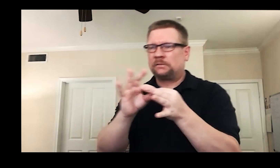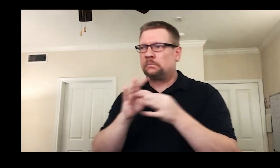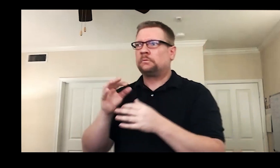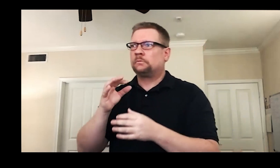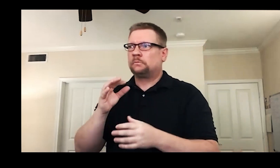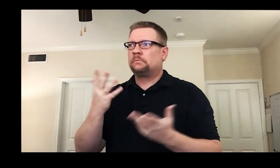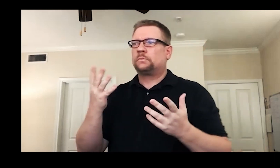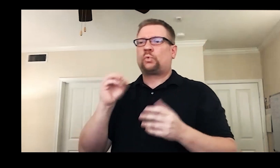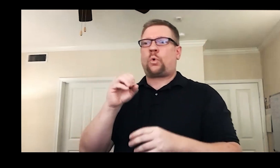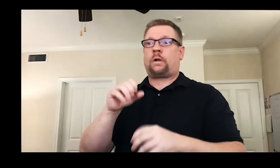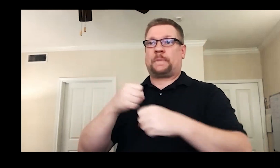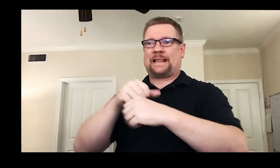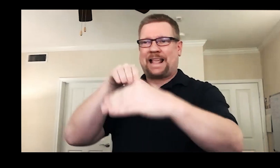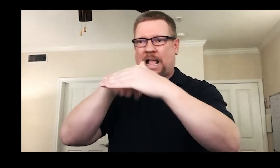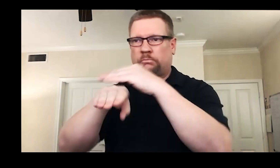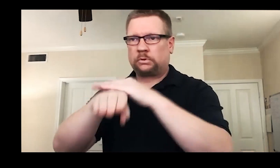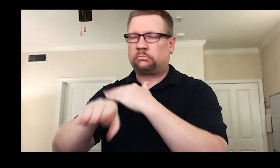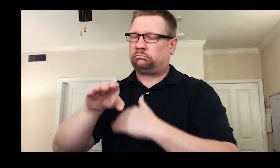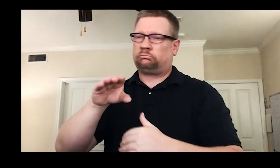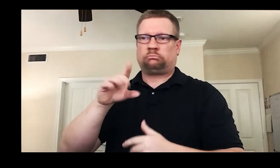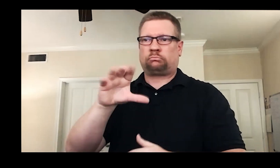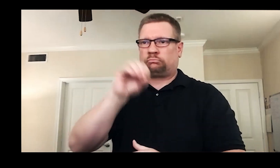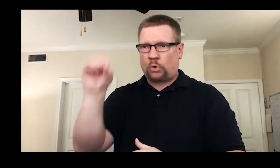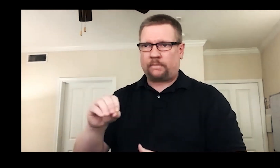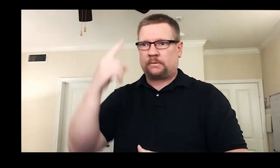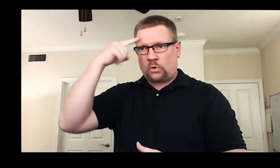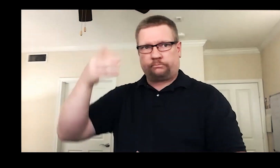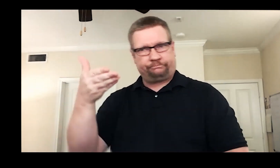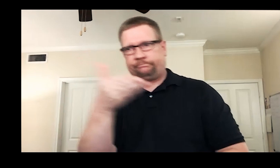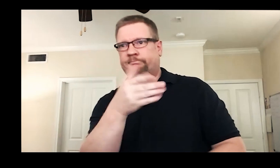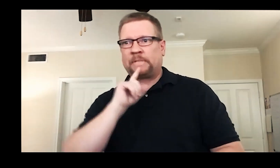their seats are optimal. There I did a lot of logistic coordination to make sure